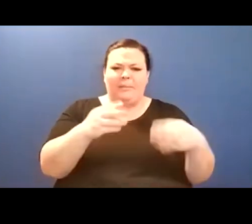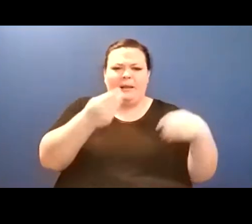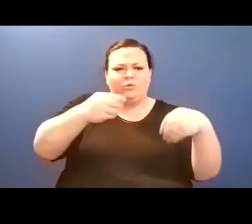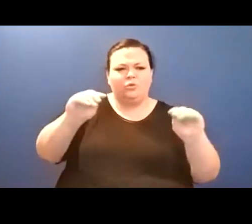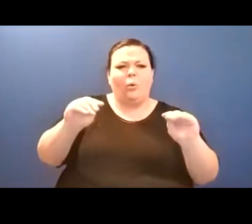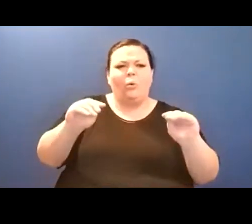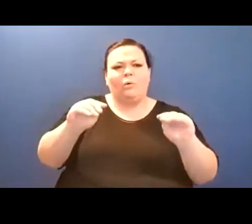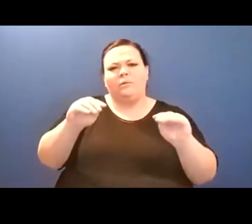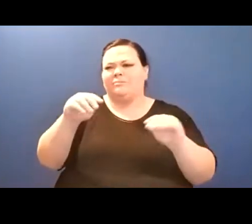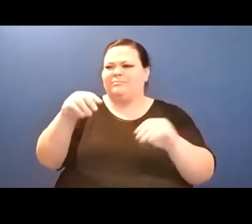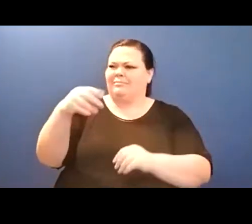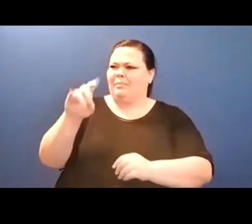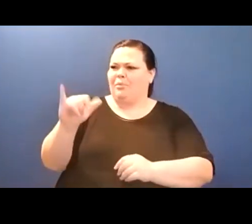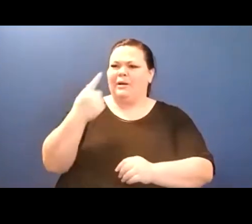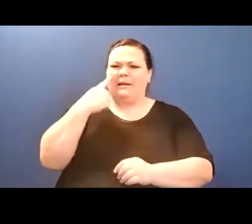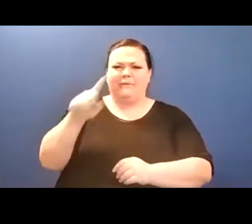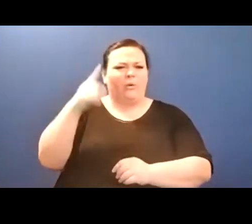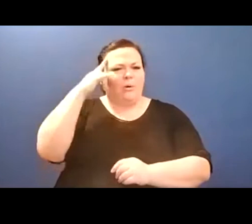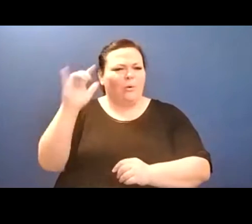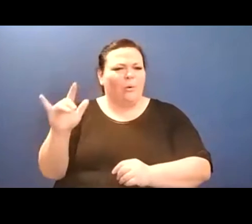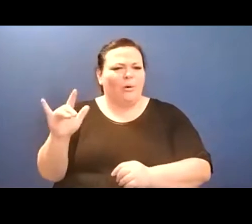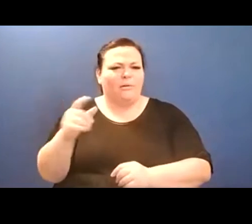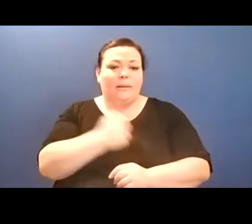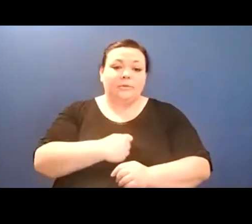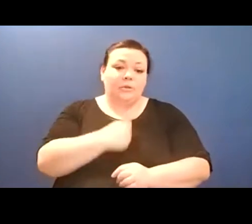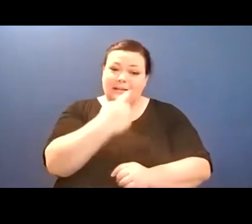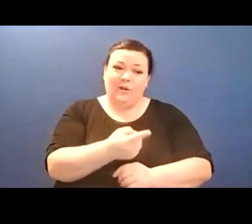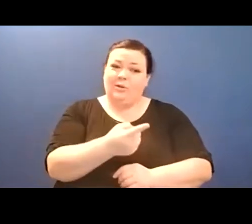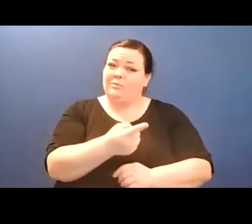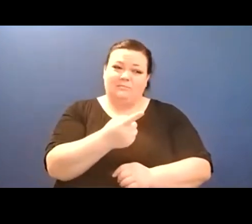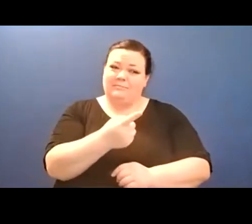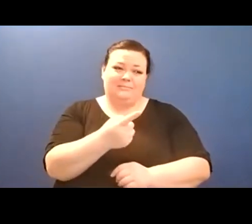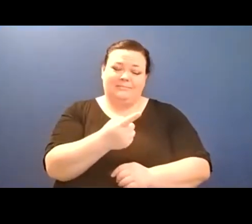magic so strong it feels sometimes like it might rip them apart at the seams.